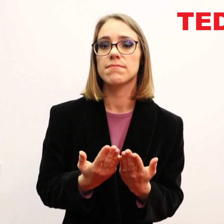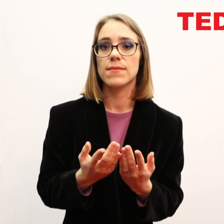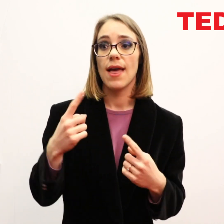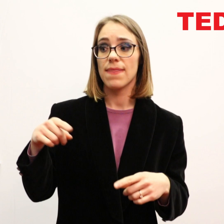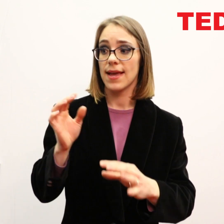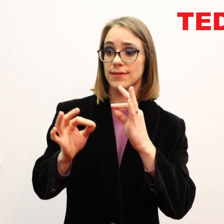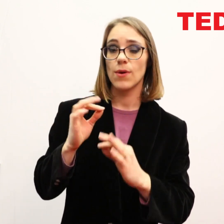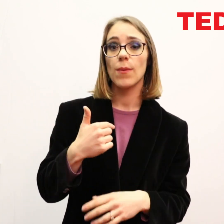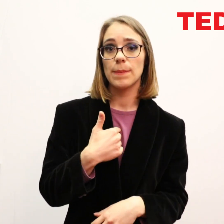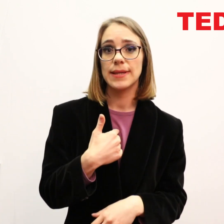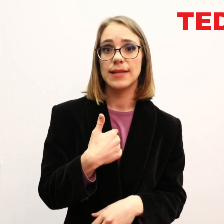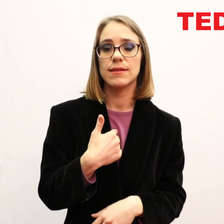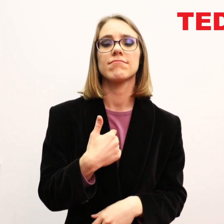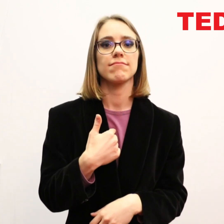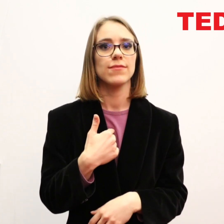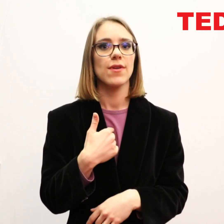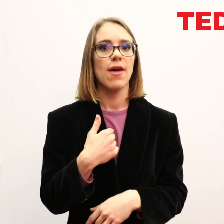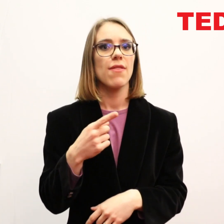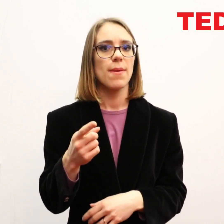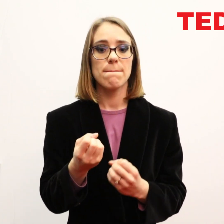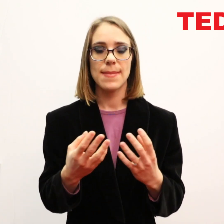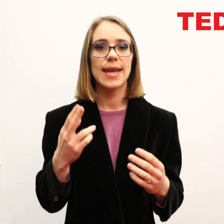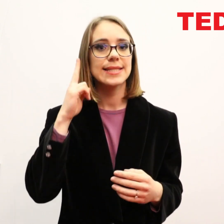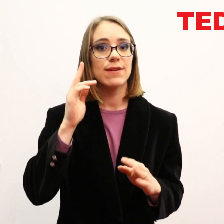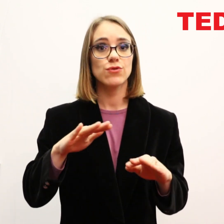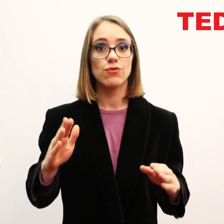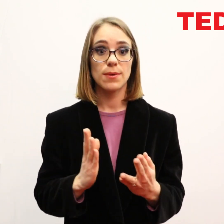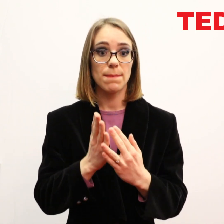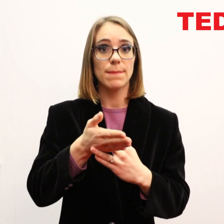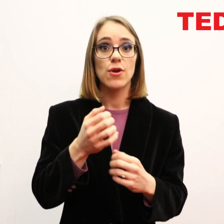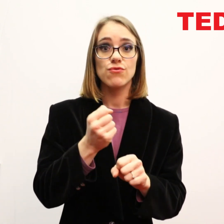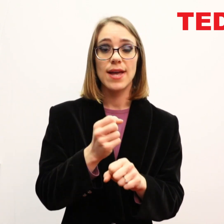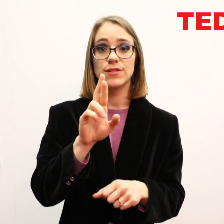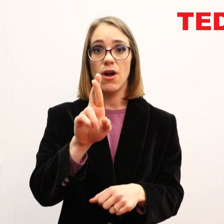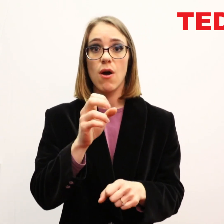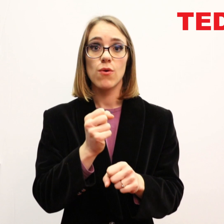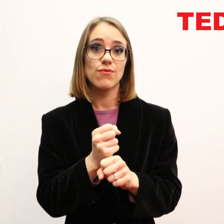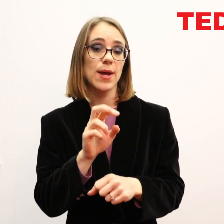and they explained to me that most deaf children who begin grade R or grade one